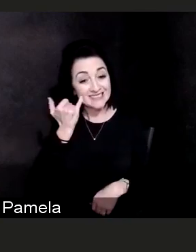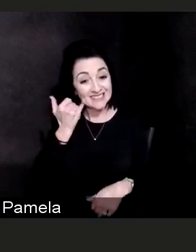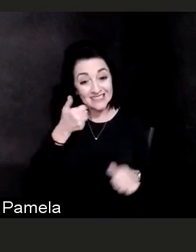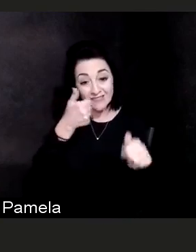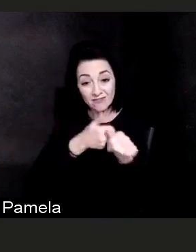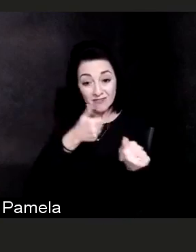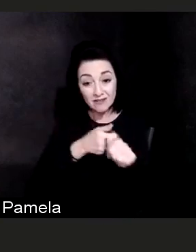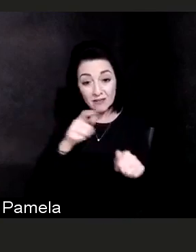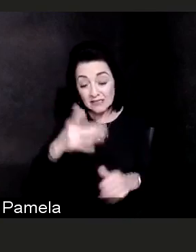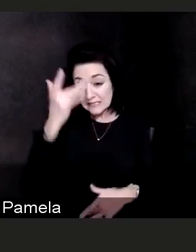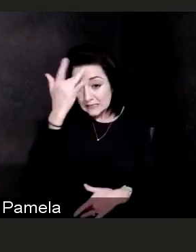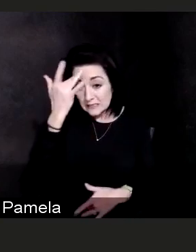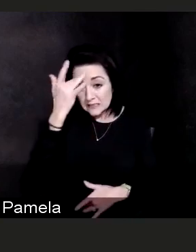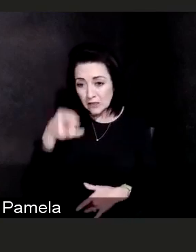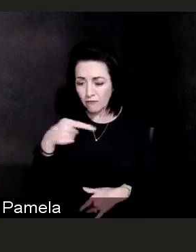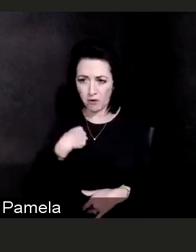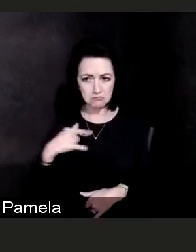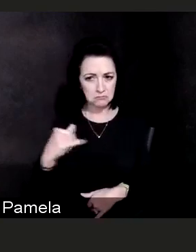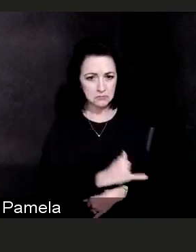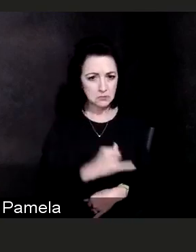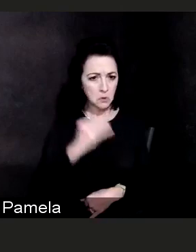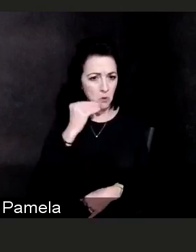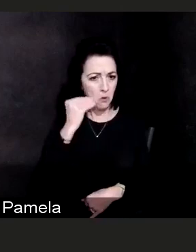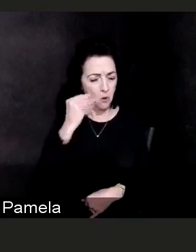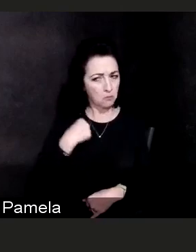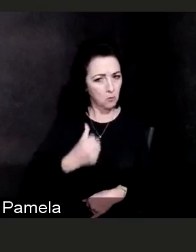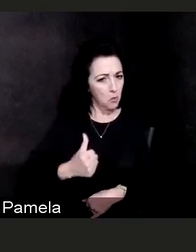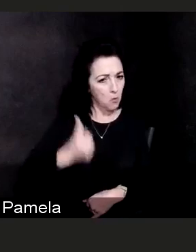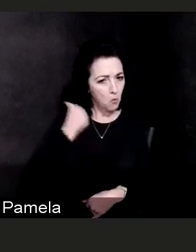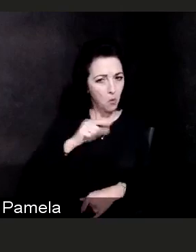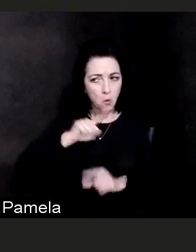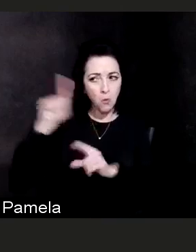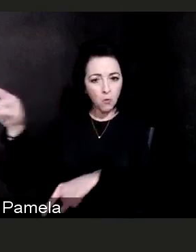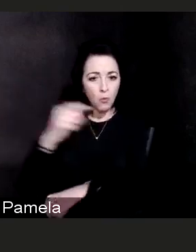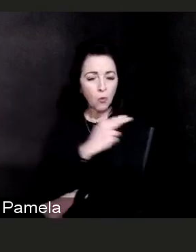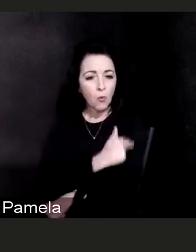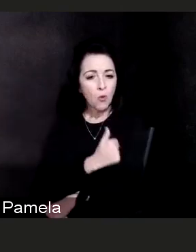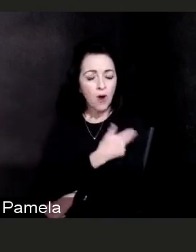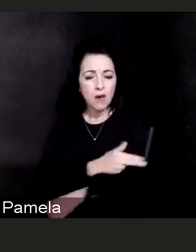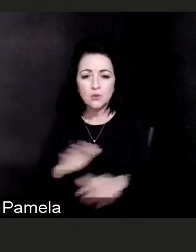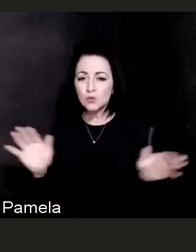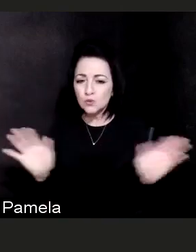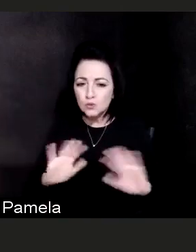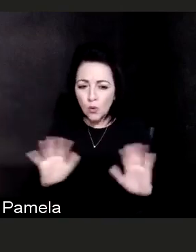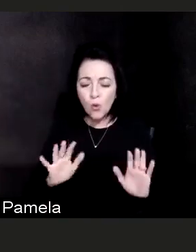It's important for you to reach out to your healthcare team, seek medical attention if you need to.